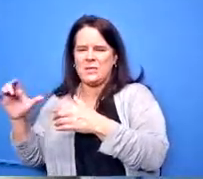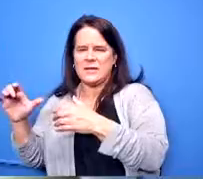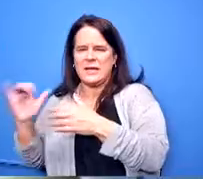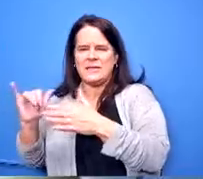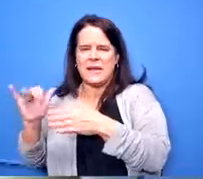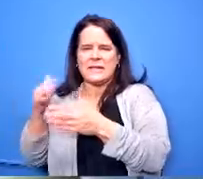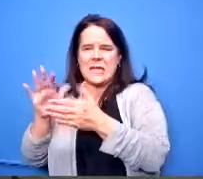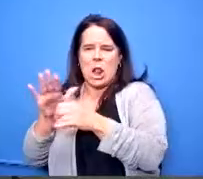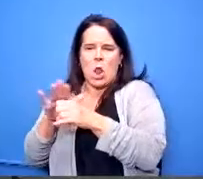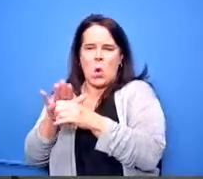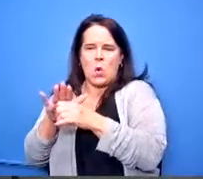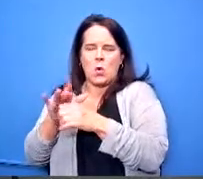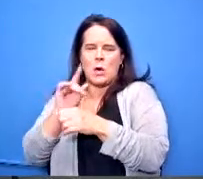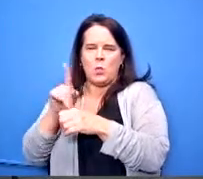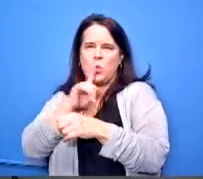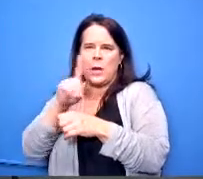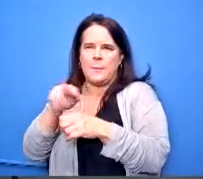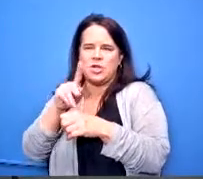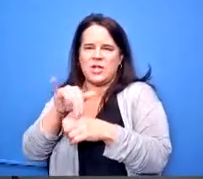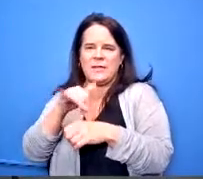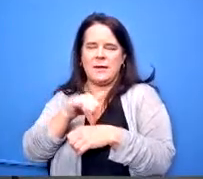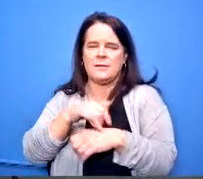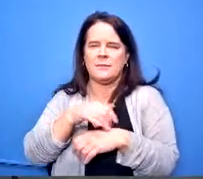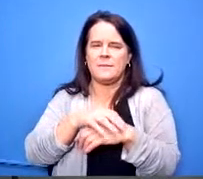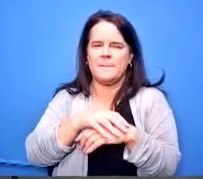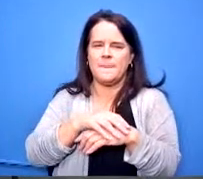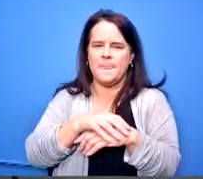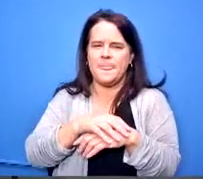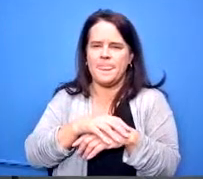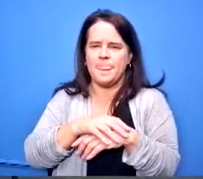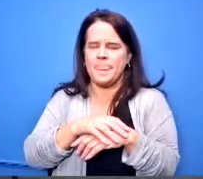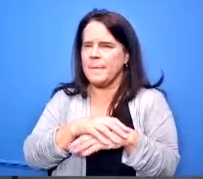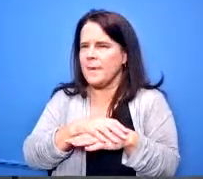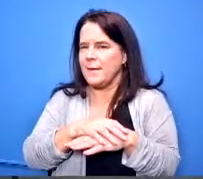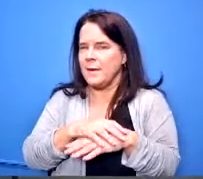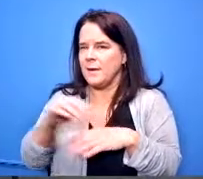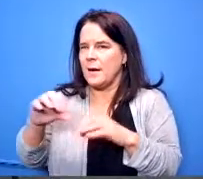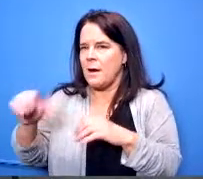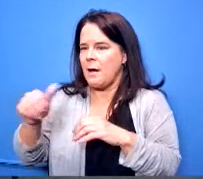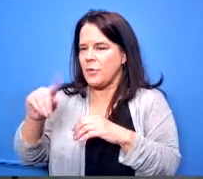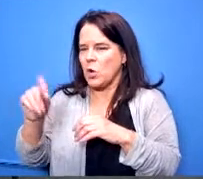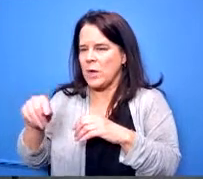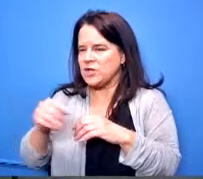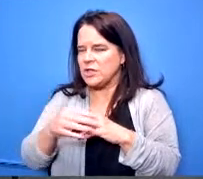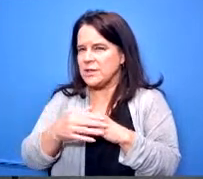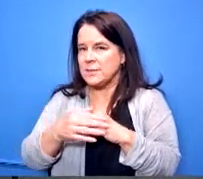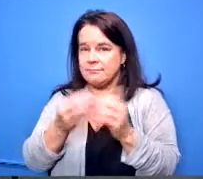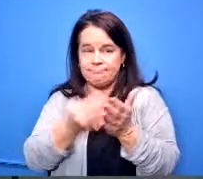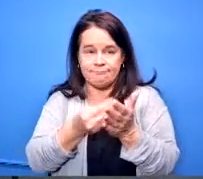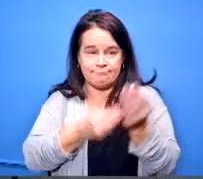appreciate that if there are no other questions comments treasure your next recommendation please